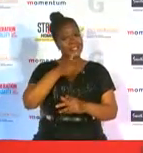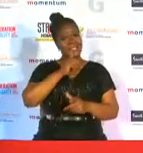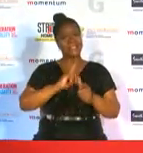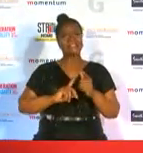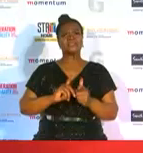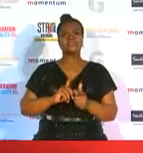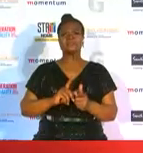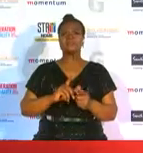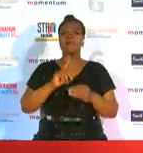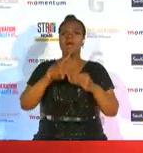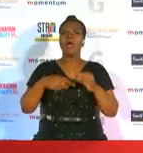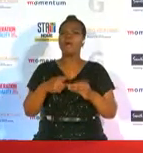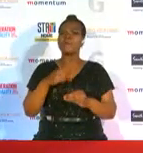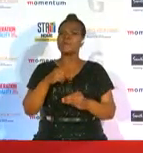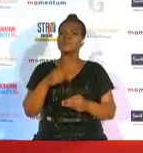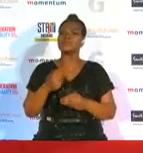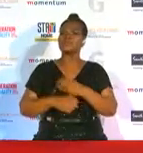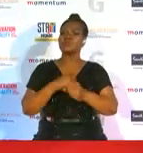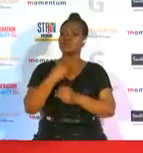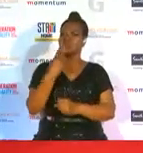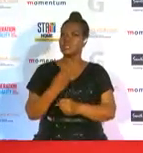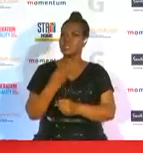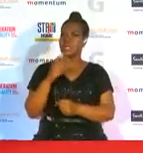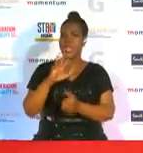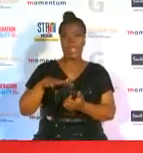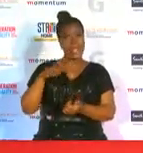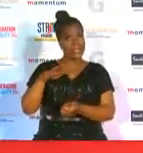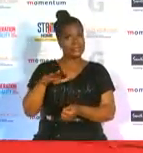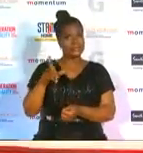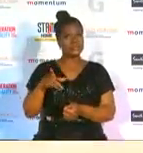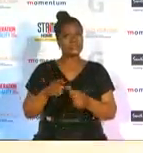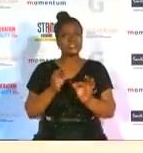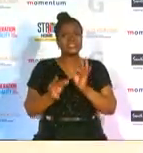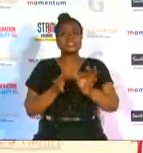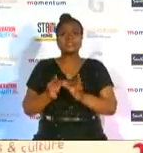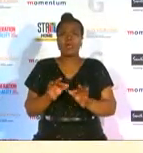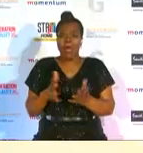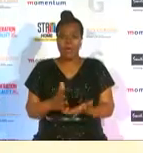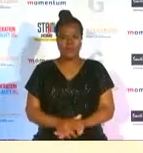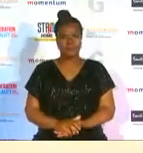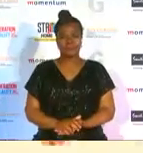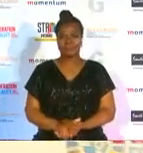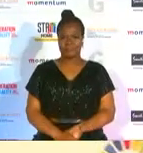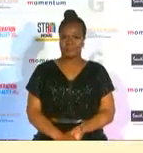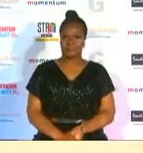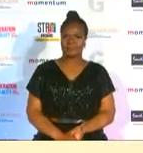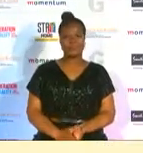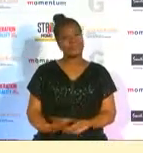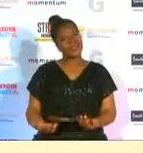year that was for women's sports in 2019 how would you describe that year thank you so much and look um sport in south africa